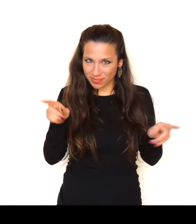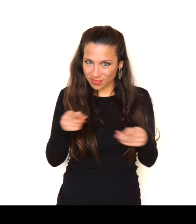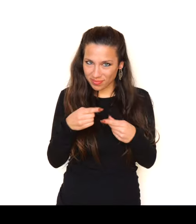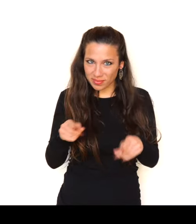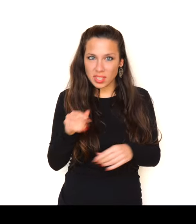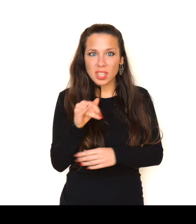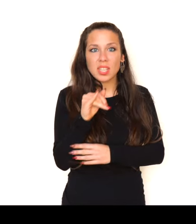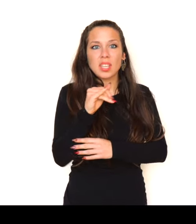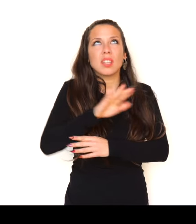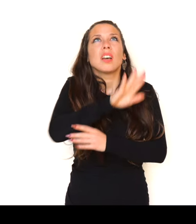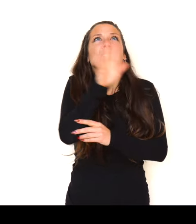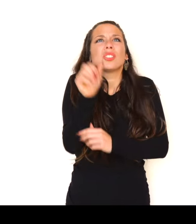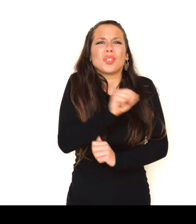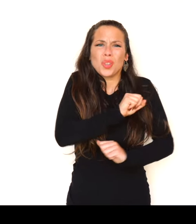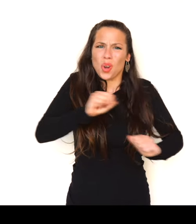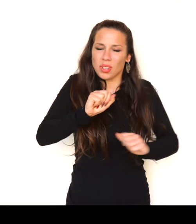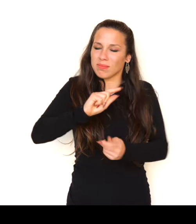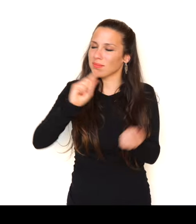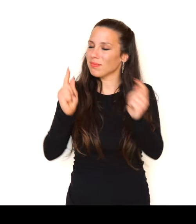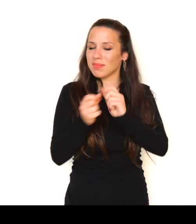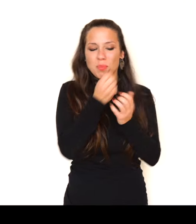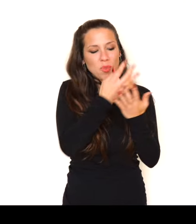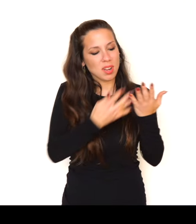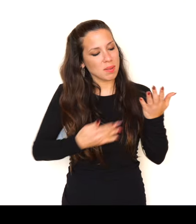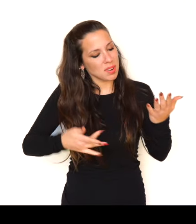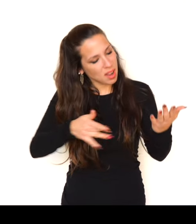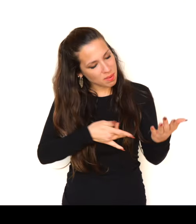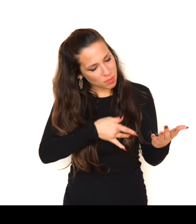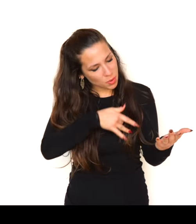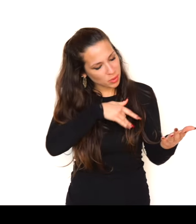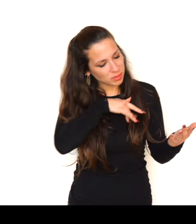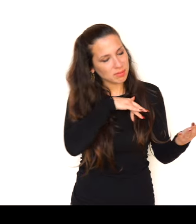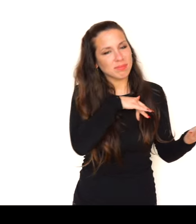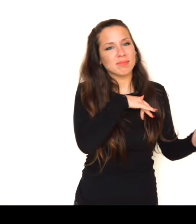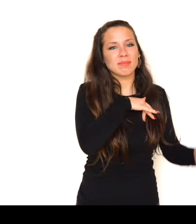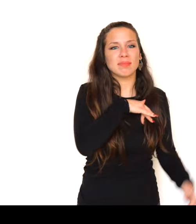And from thunder I’d make love songs.